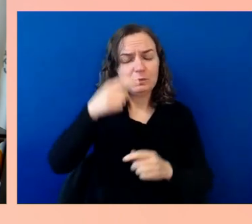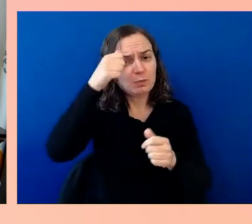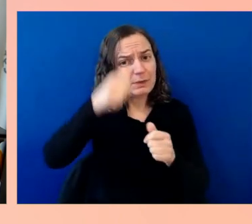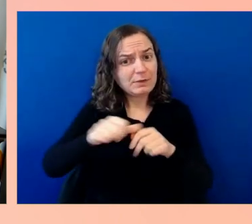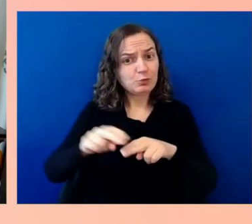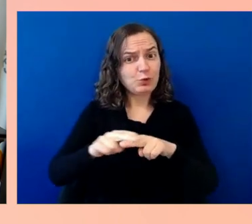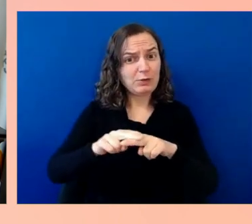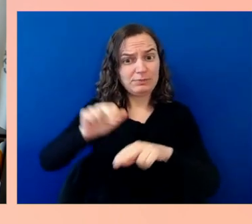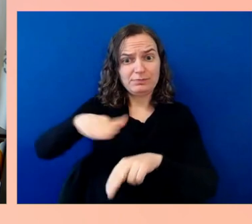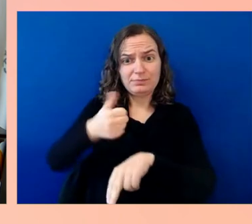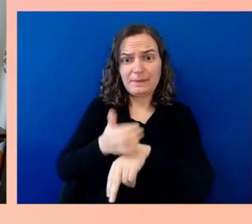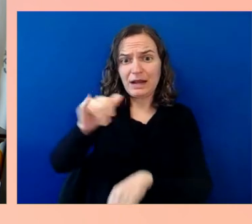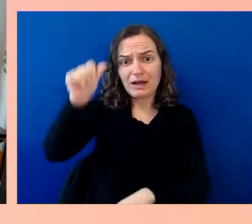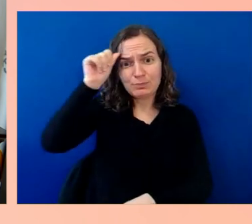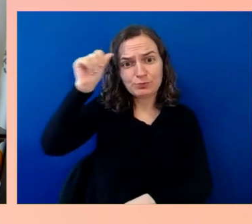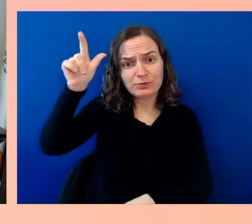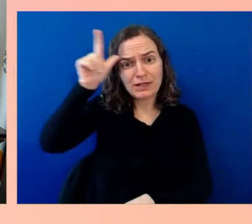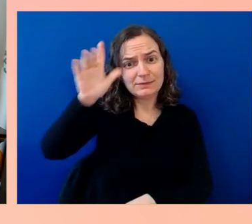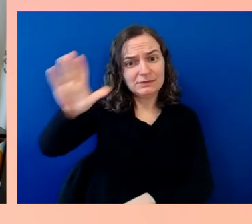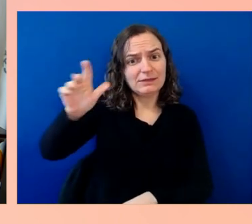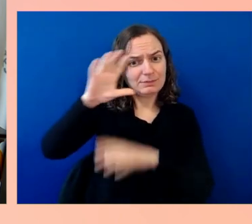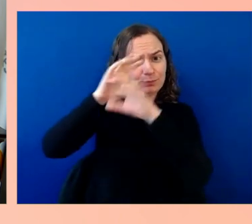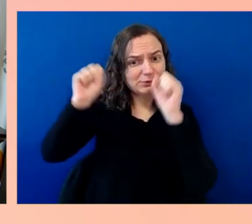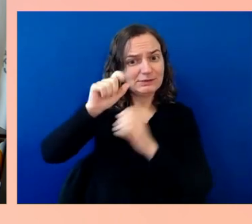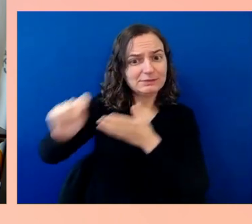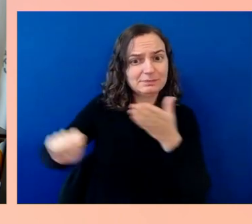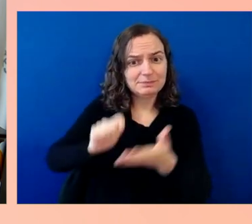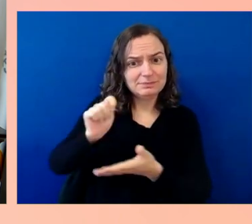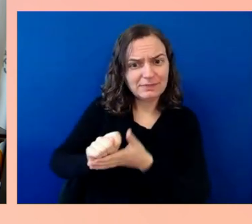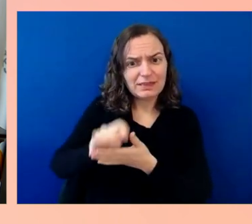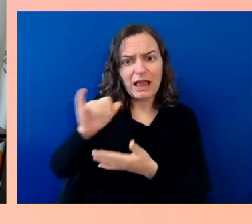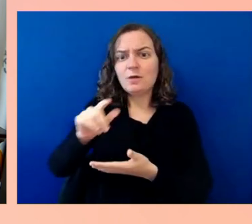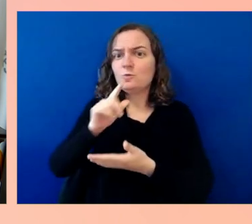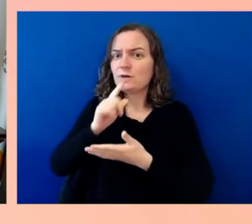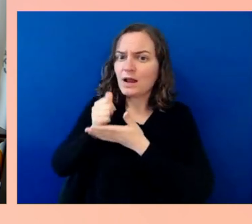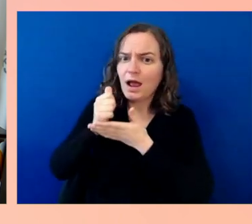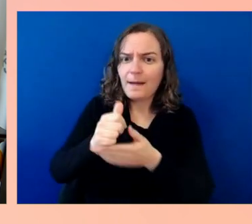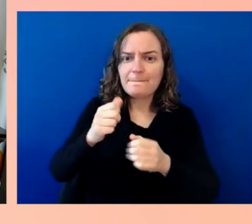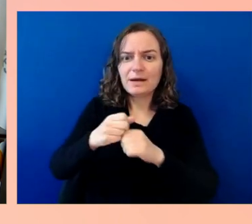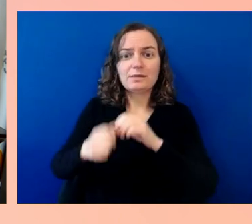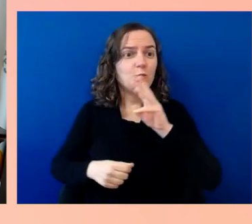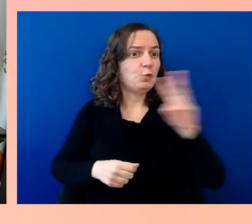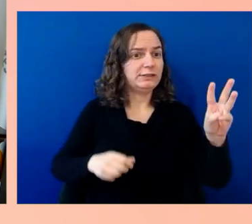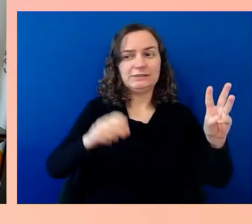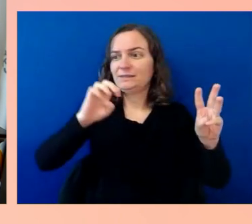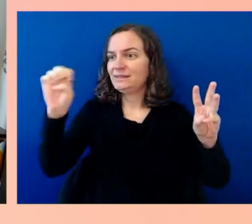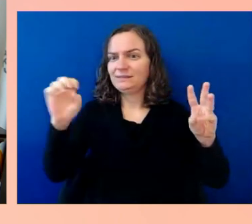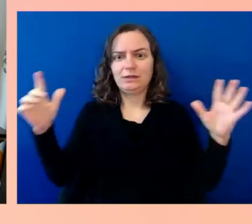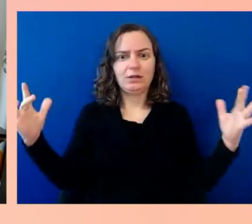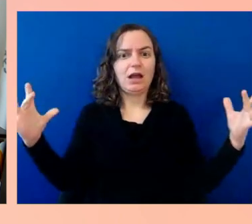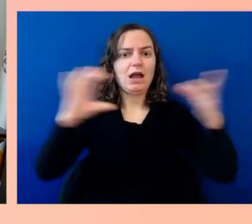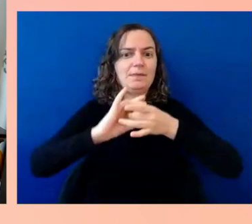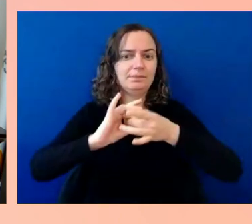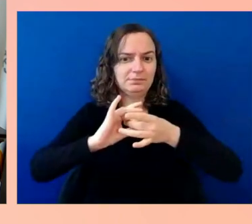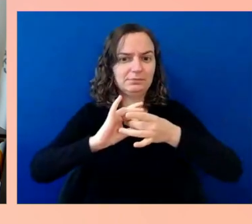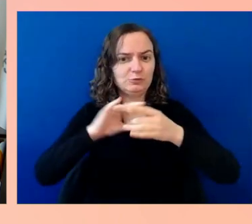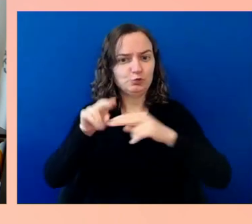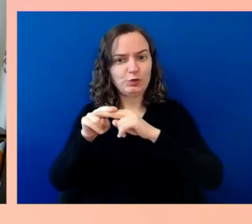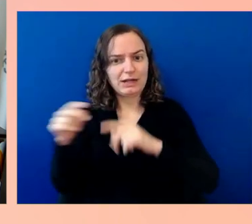to the interstate highway system, and the way that that Eisenhower-era construction really took to a whole new level